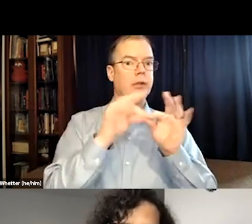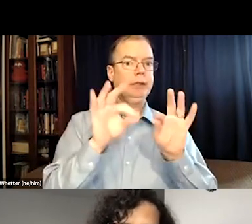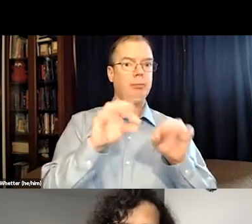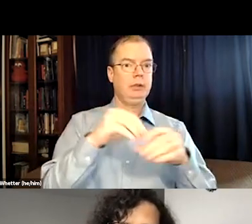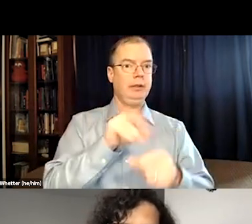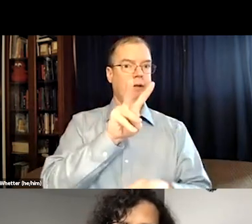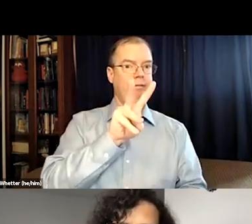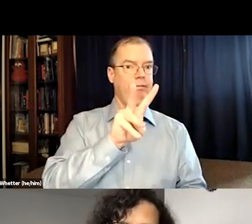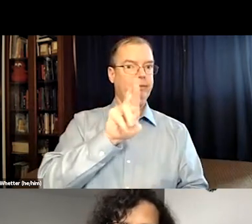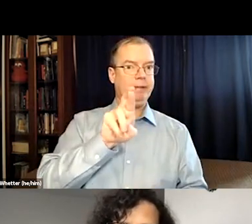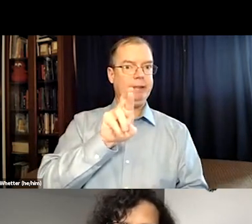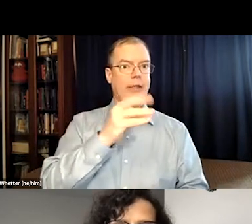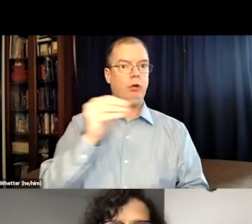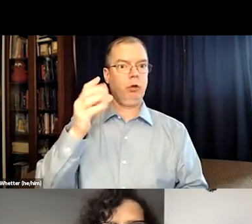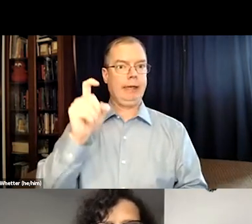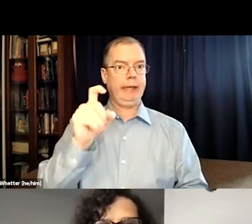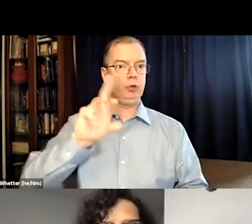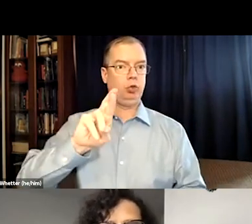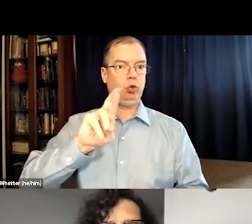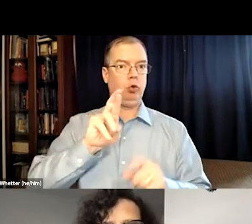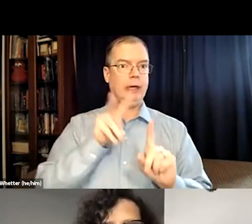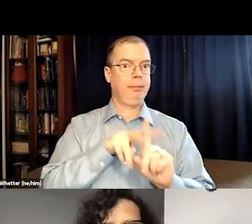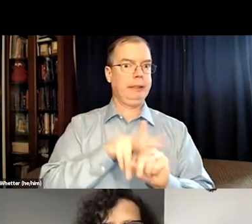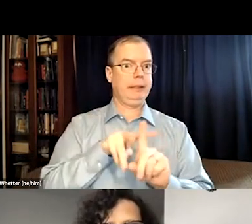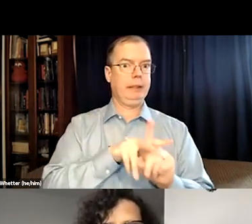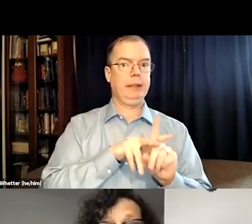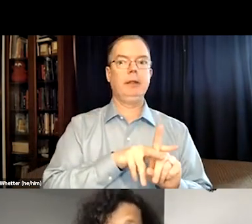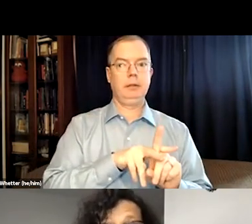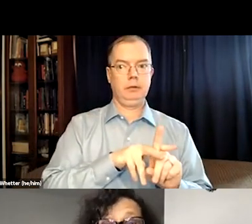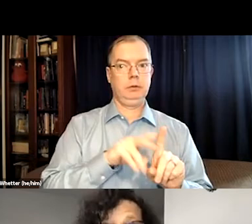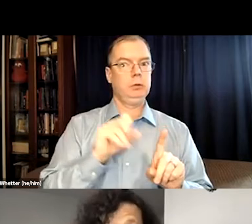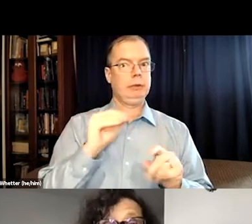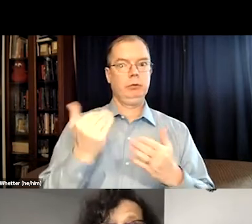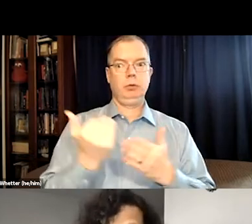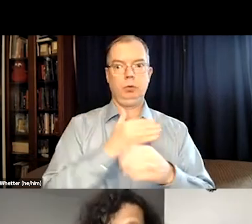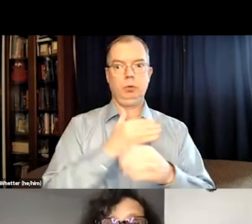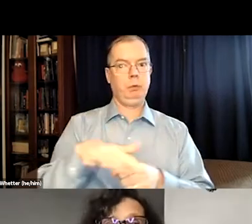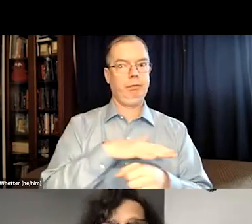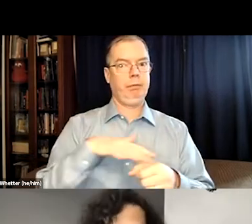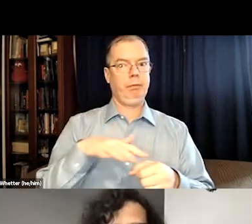best practices for captioning in VR and XR applications.